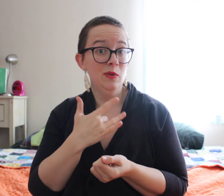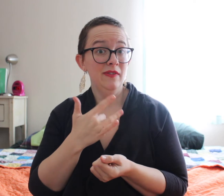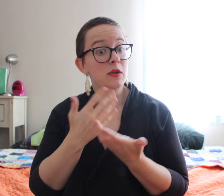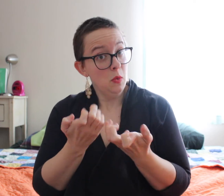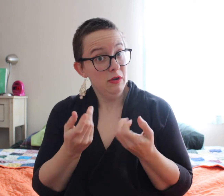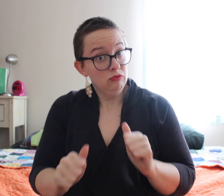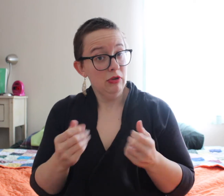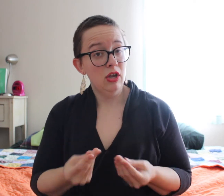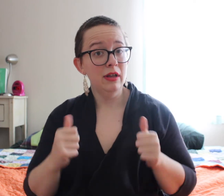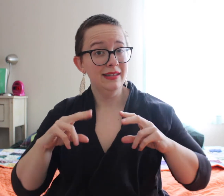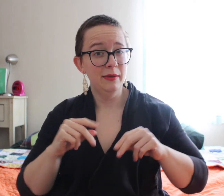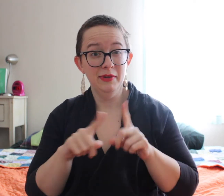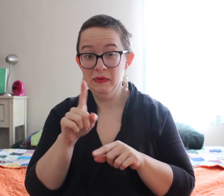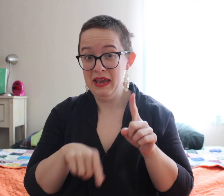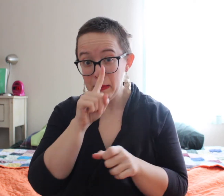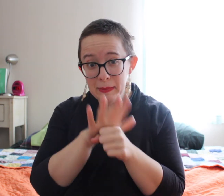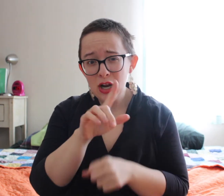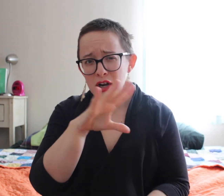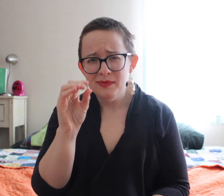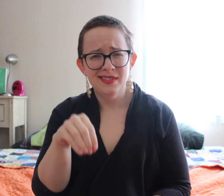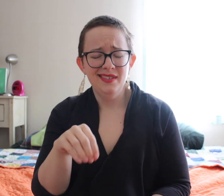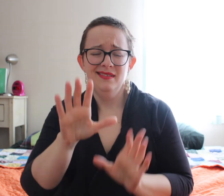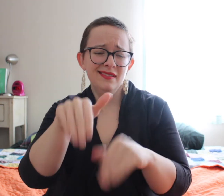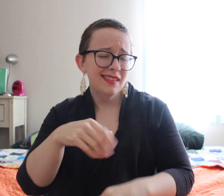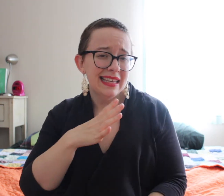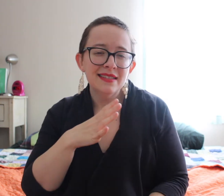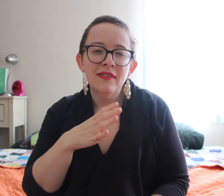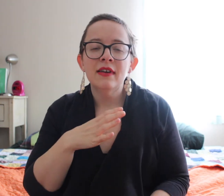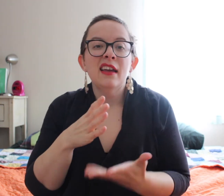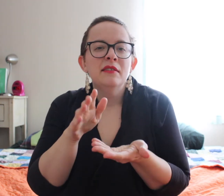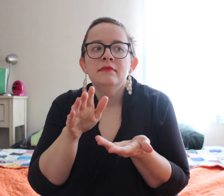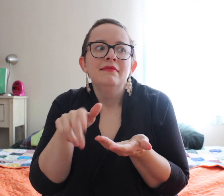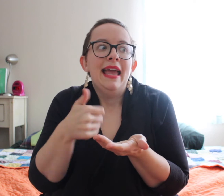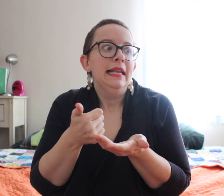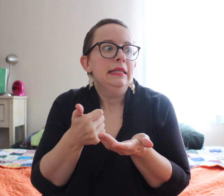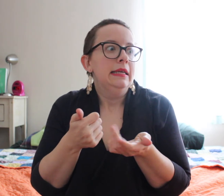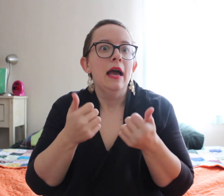I mean, it's up to you if you feel you want to try to cloth diaper, but maybe you can't commit 100%, that's perfectly fine!